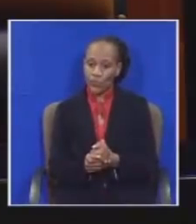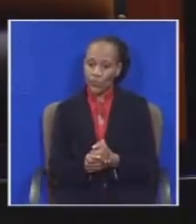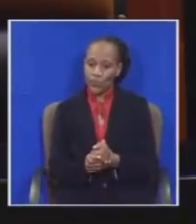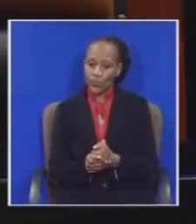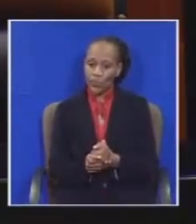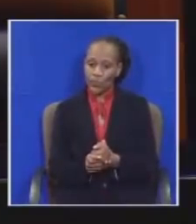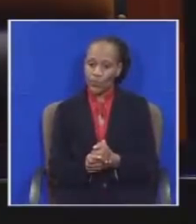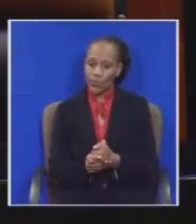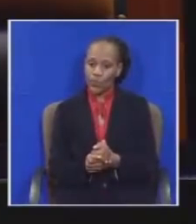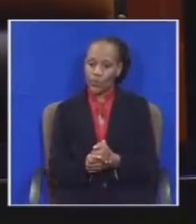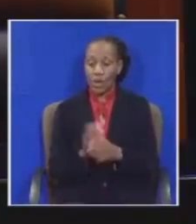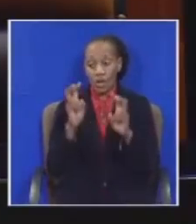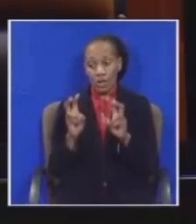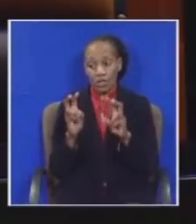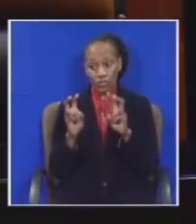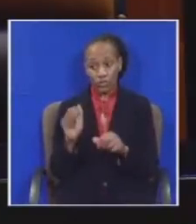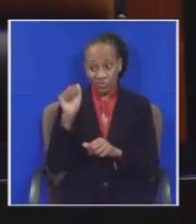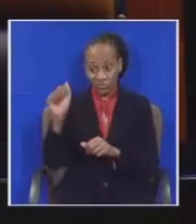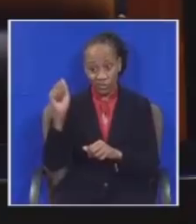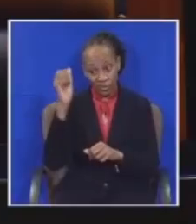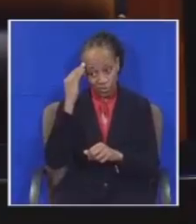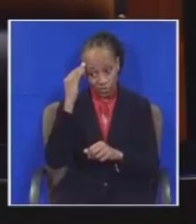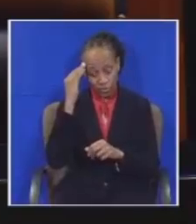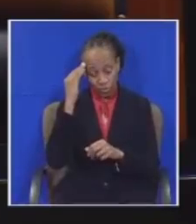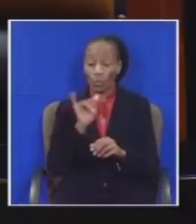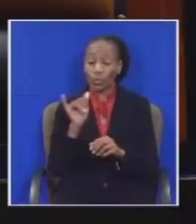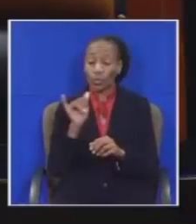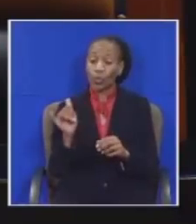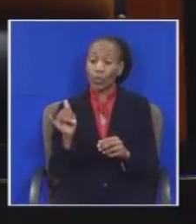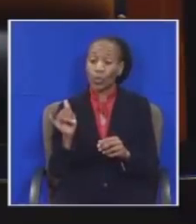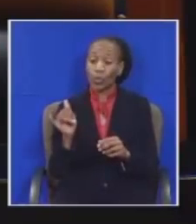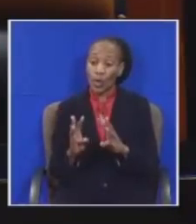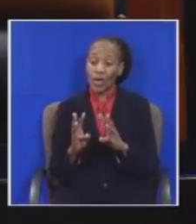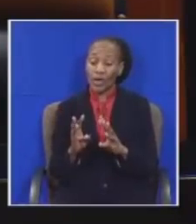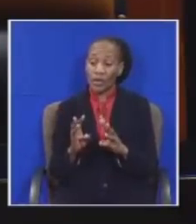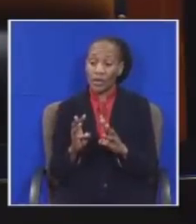Channel the issues that you are raising that I referred to as casting aspersions.